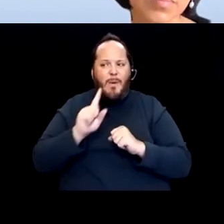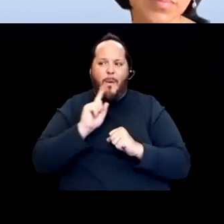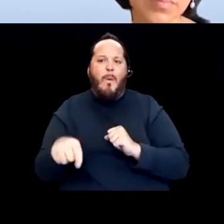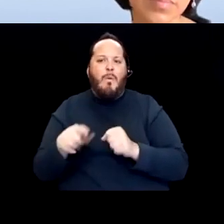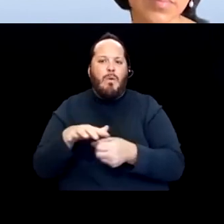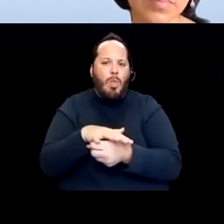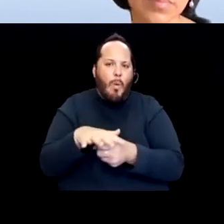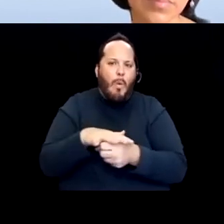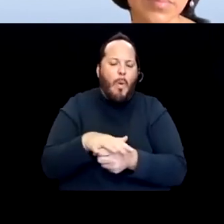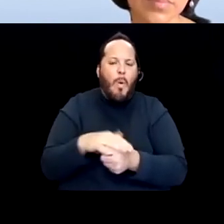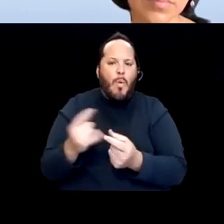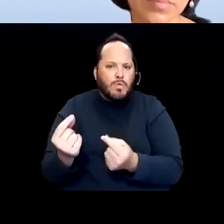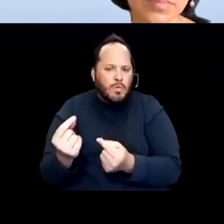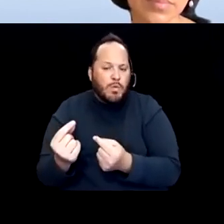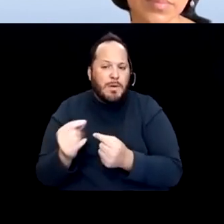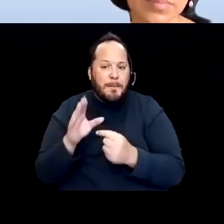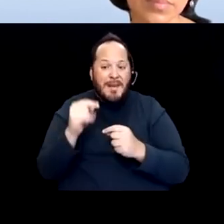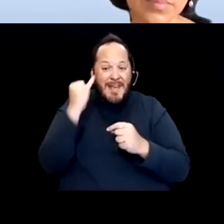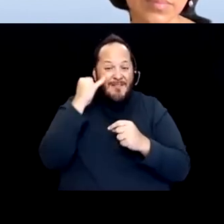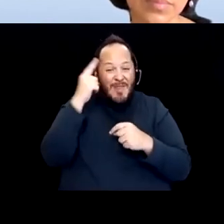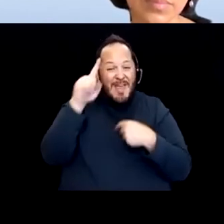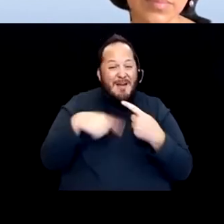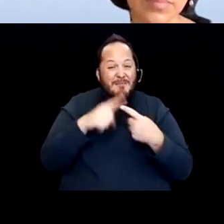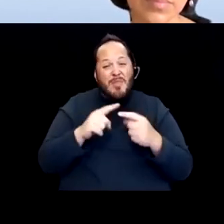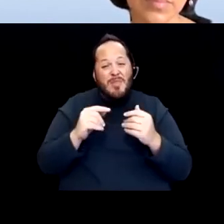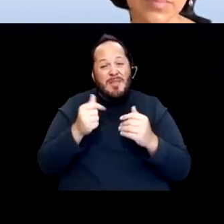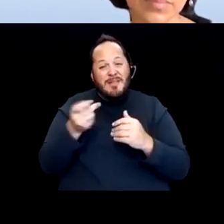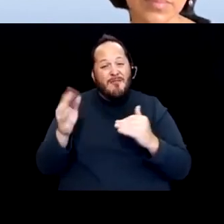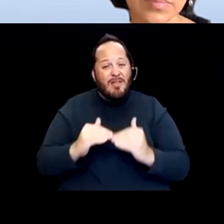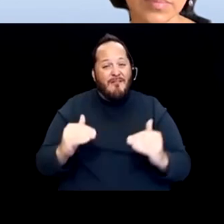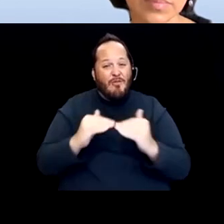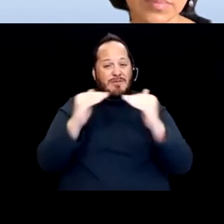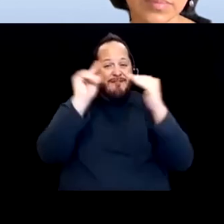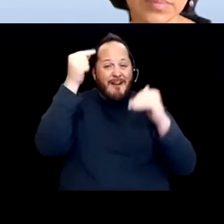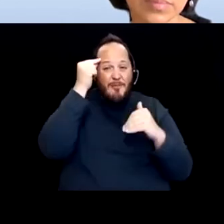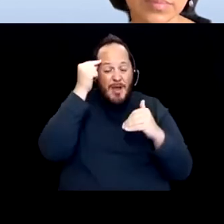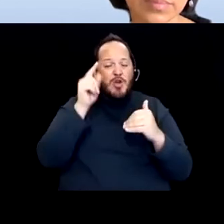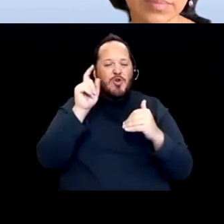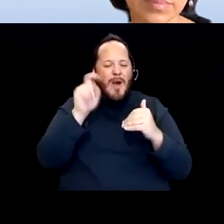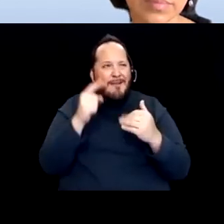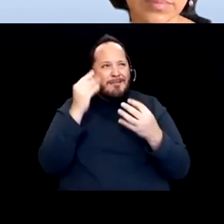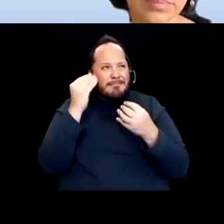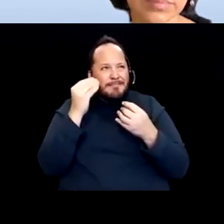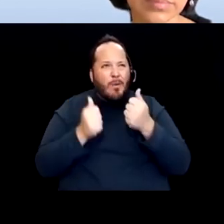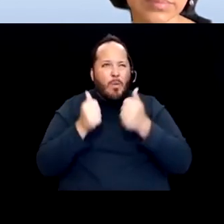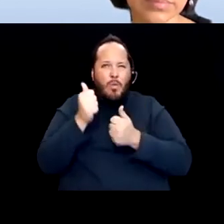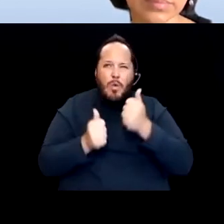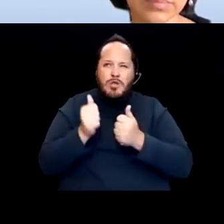But when you think about the multiple levels of government, you have to ask the question, which level of government is best positioned